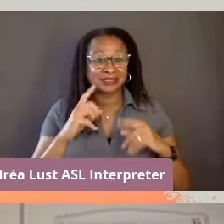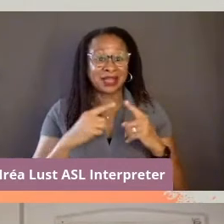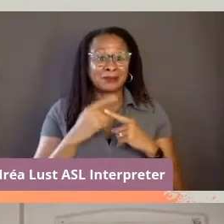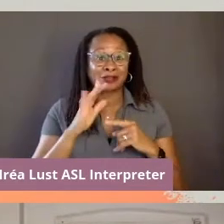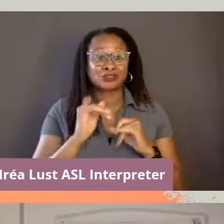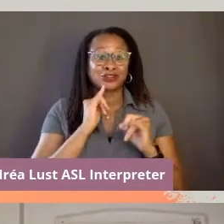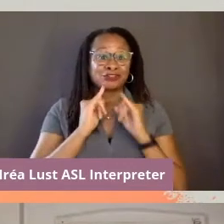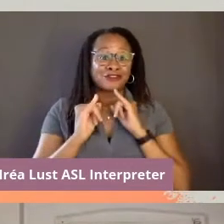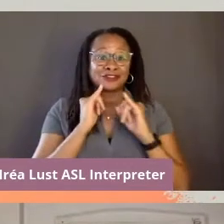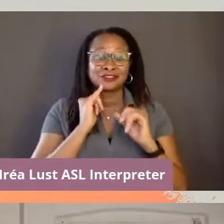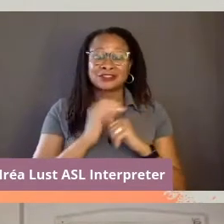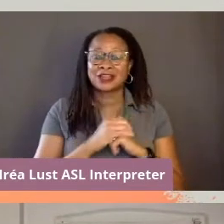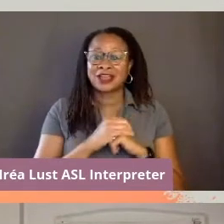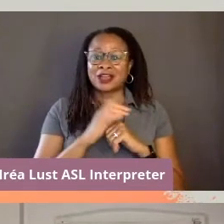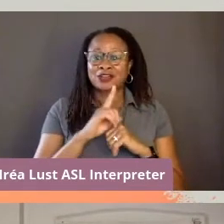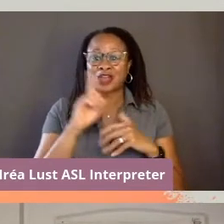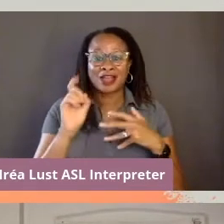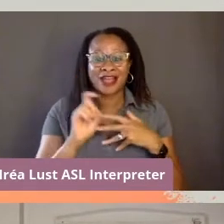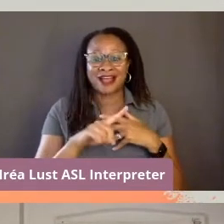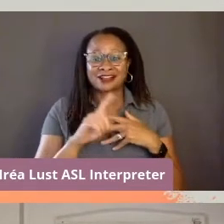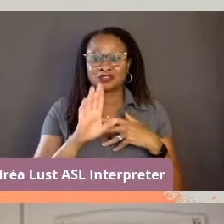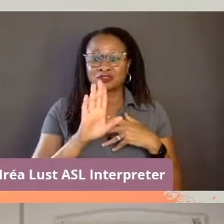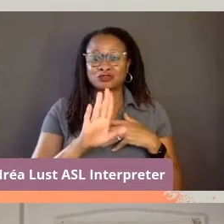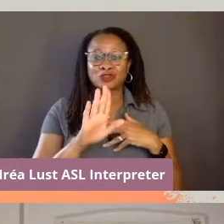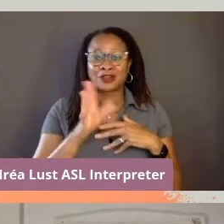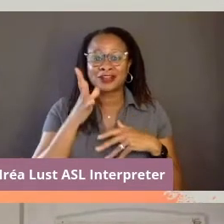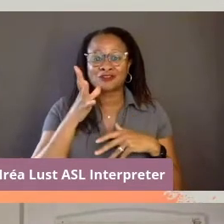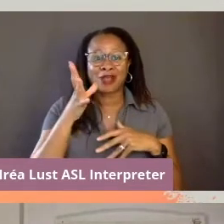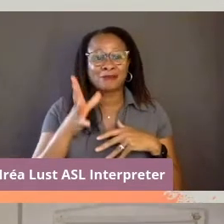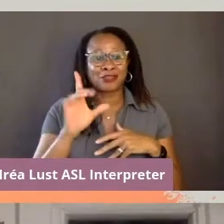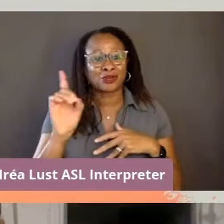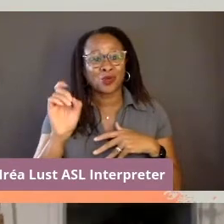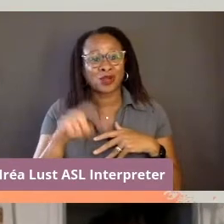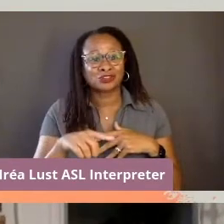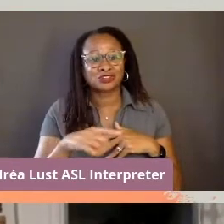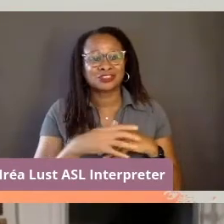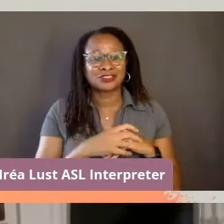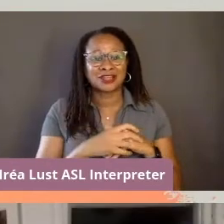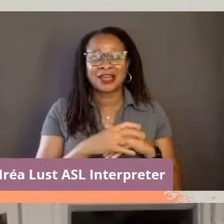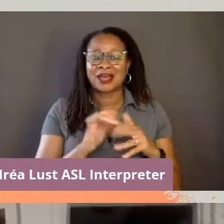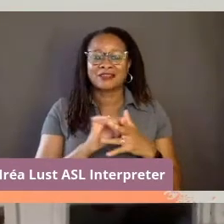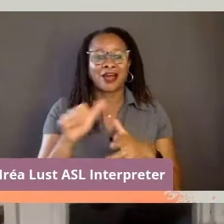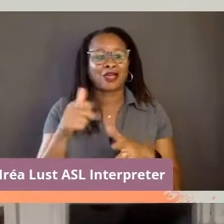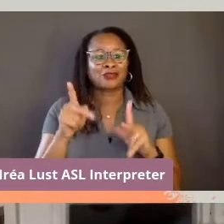is that you ask your grandmother questions that's, other people or other families